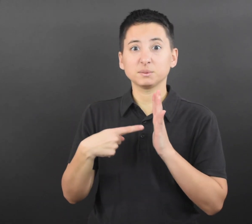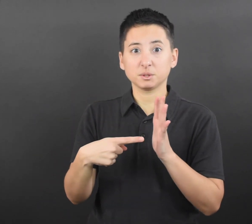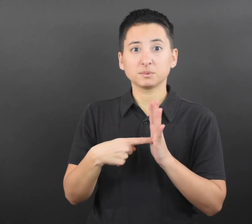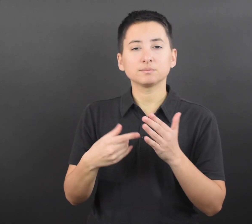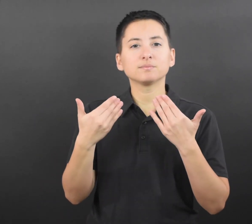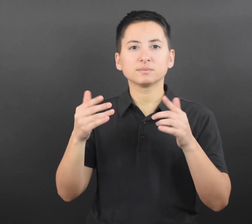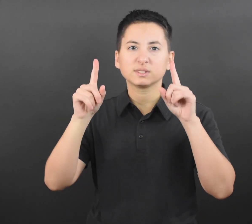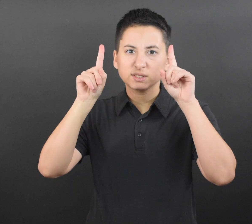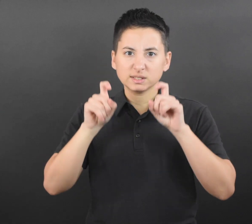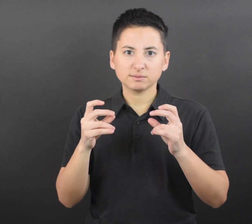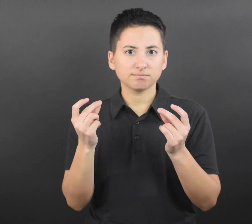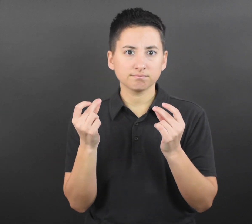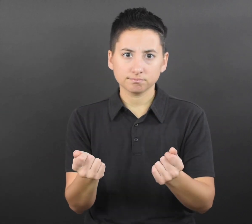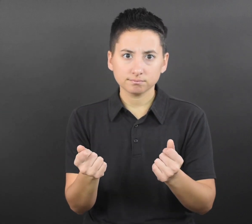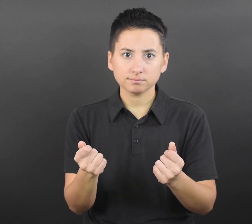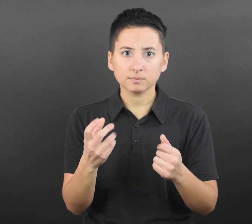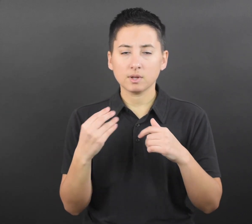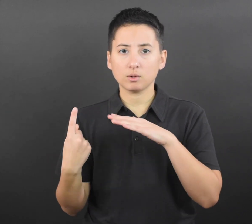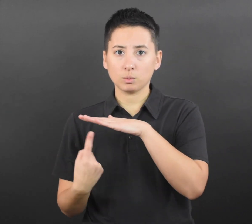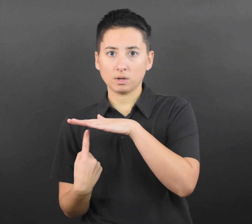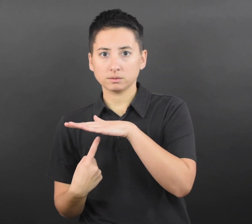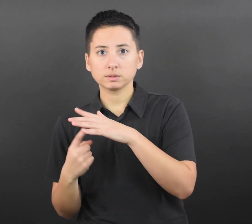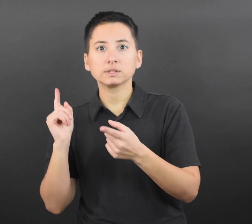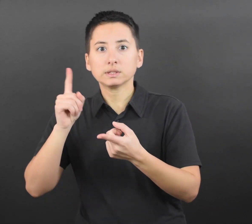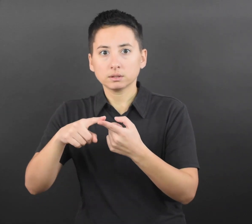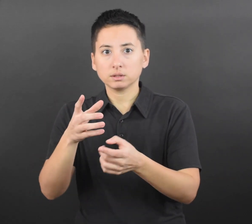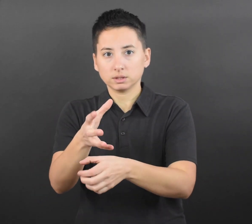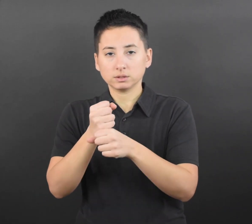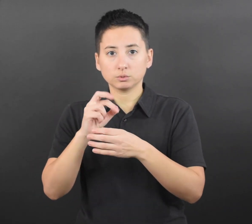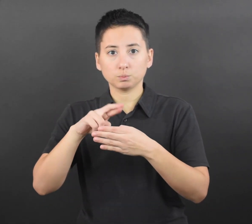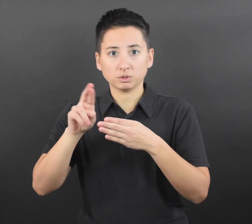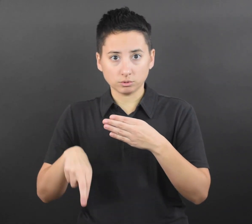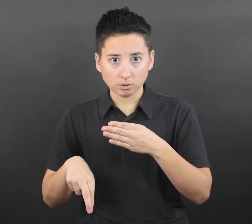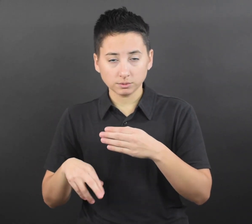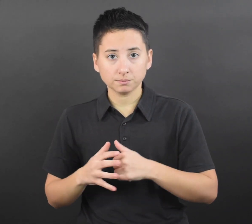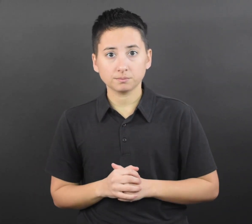or other COVID-19 symptoms. • If they develop symptoms,